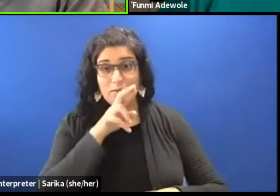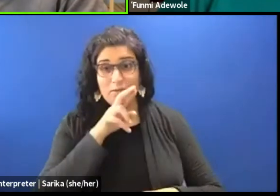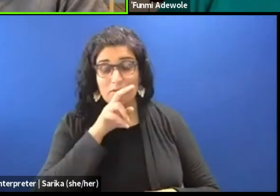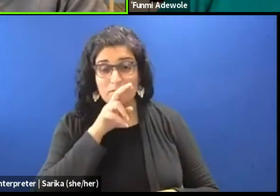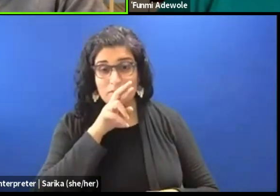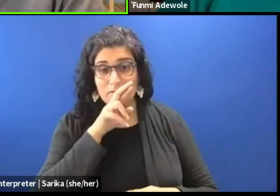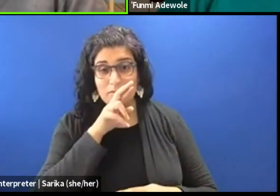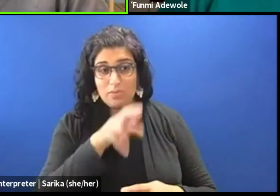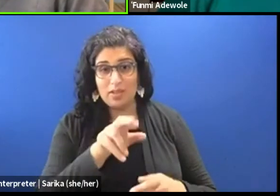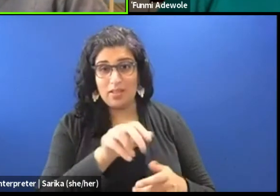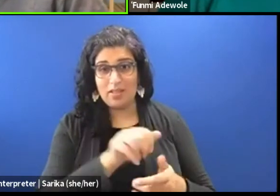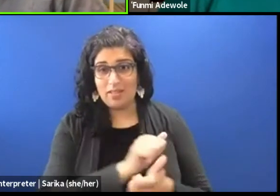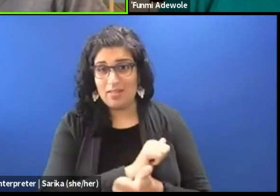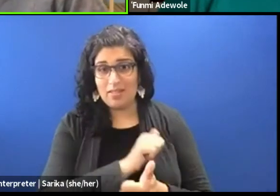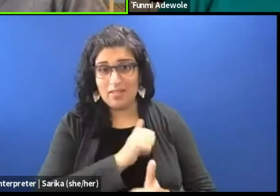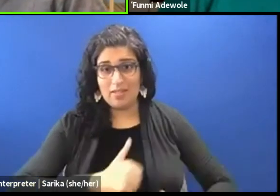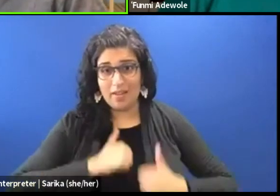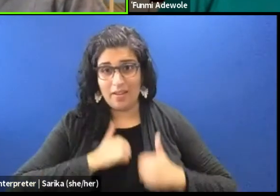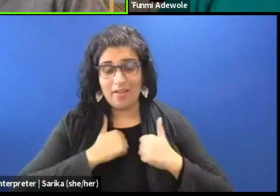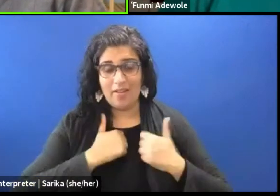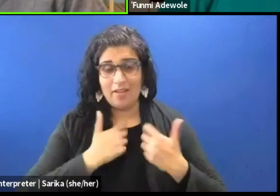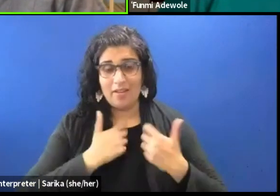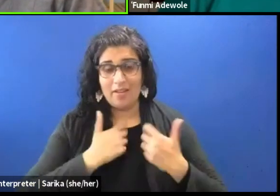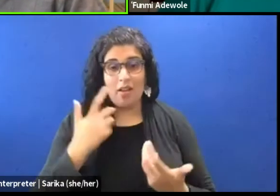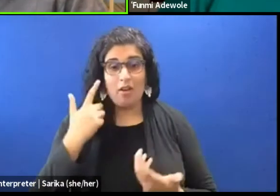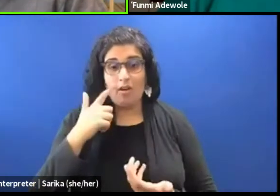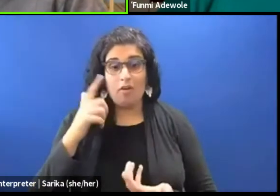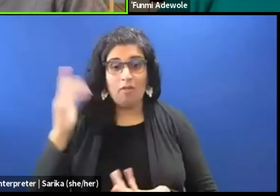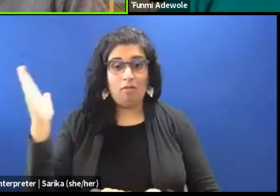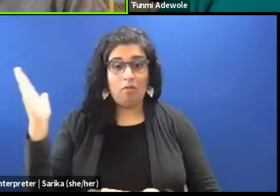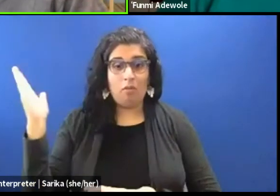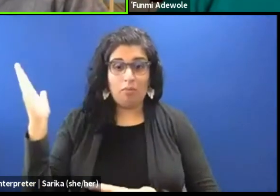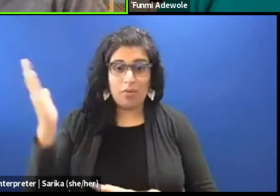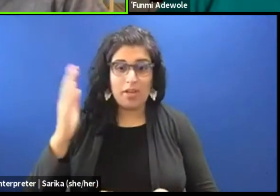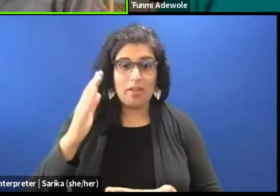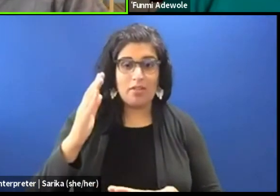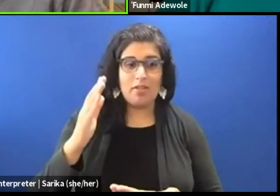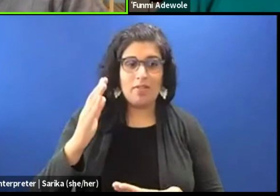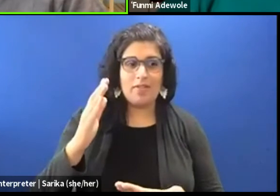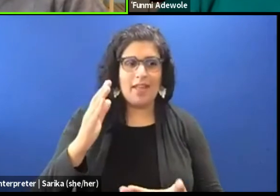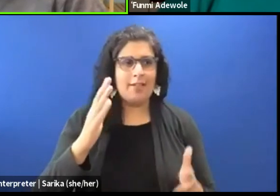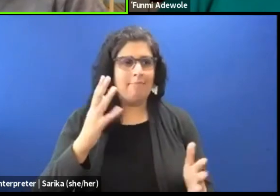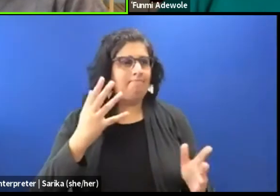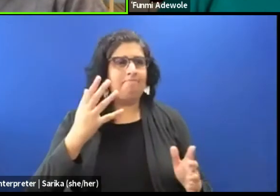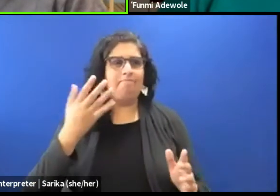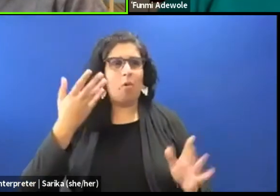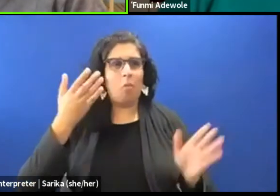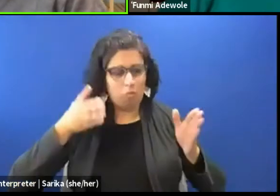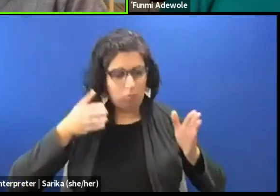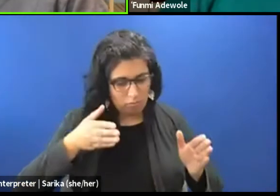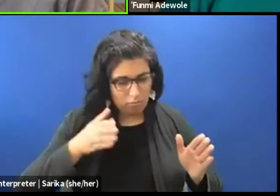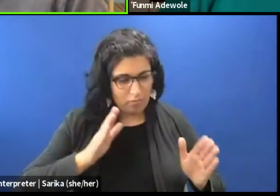of all bring those epistems, those ways of being, and ways of knowing and ways of doing things